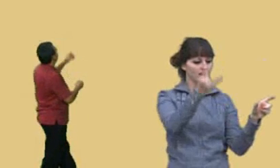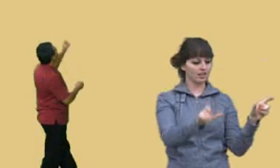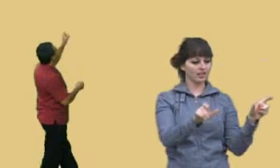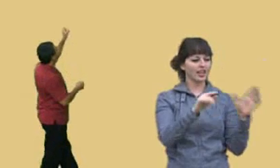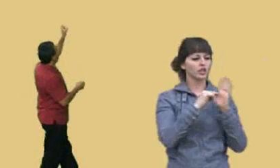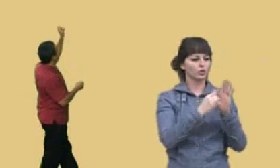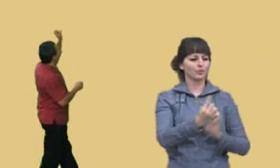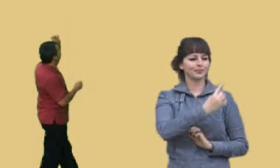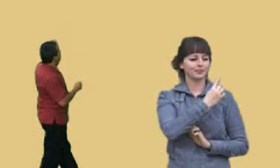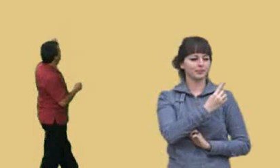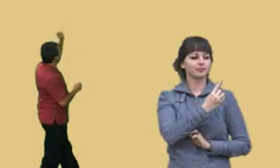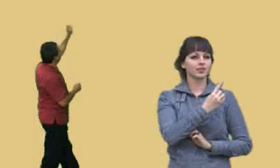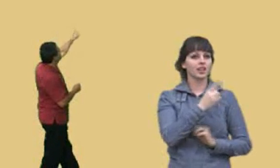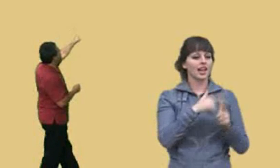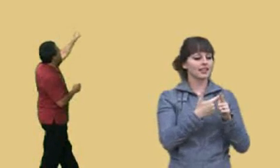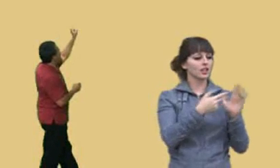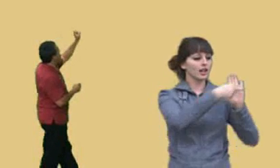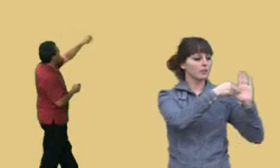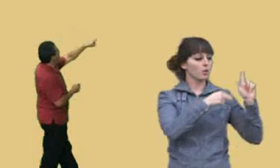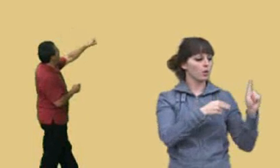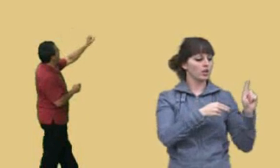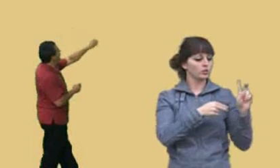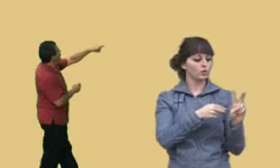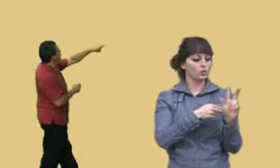in which case, we have could have one, two, and three.